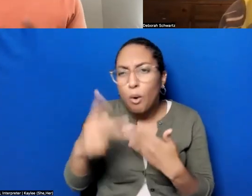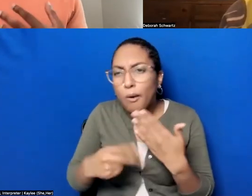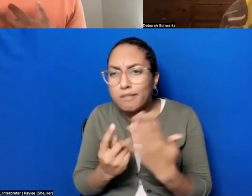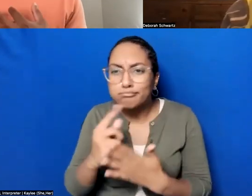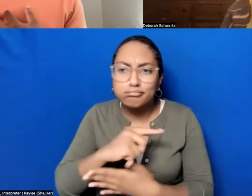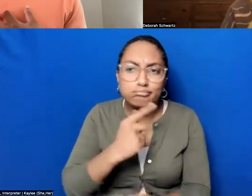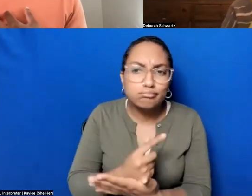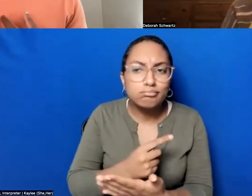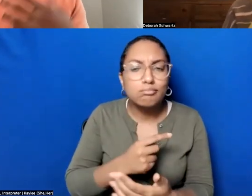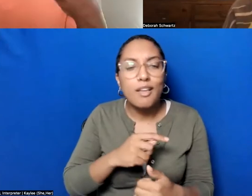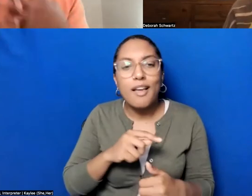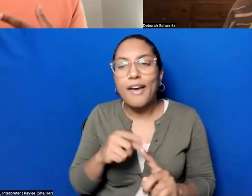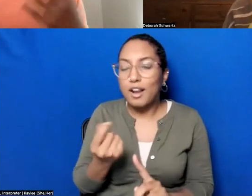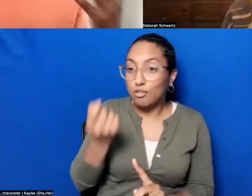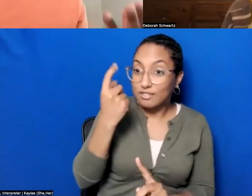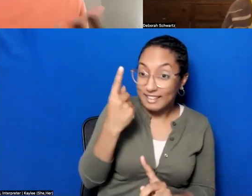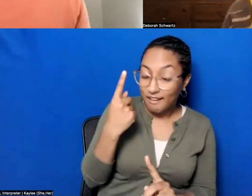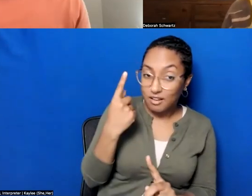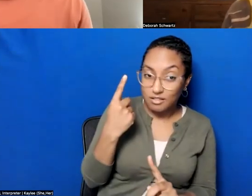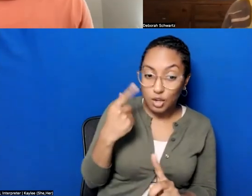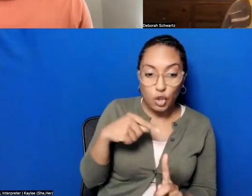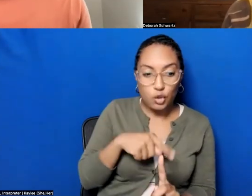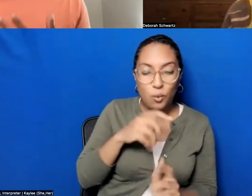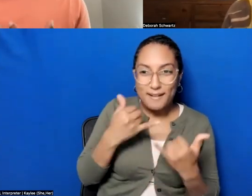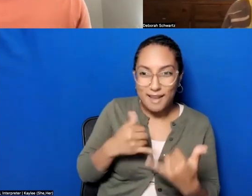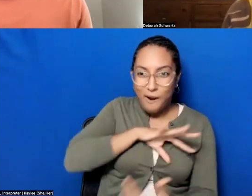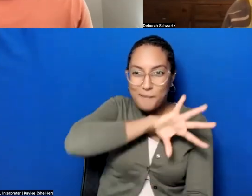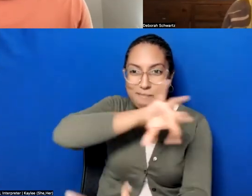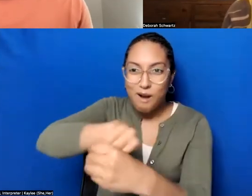understanding that they are part of something that is bigger than themselves,